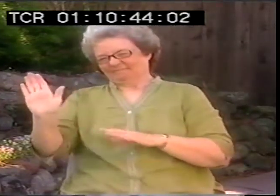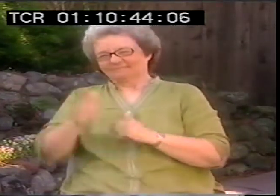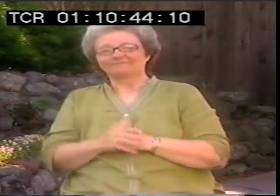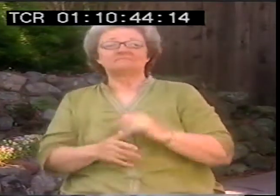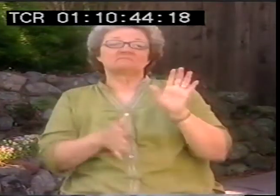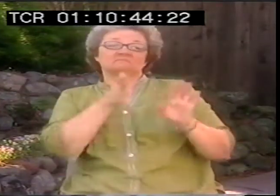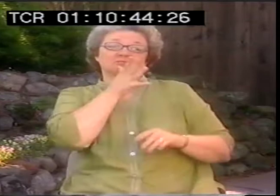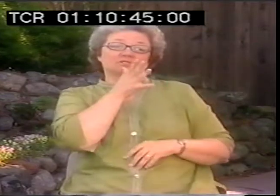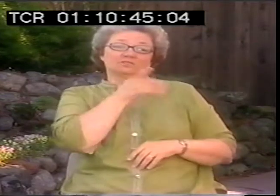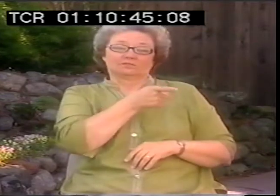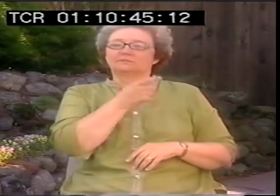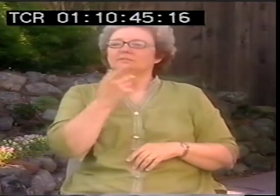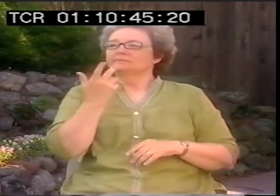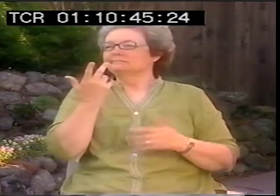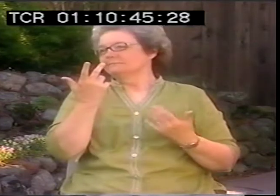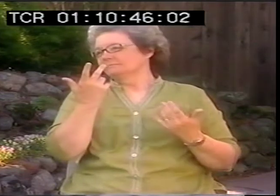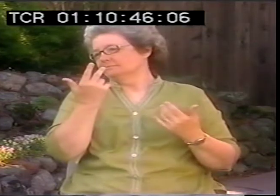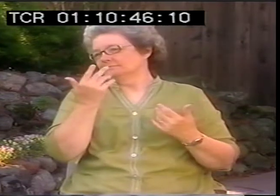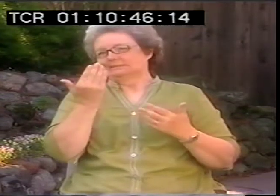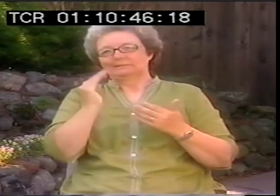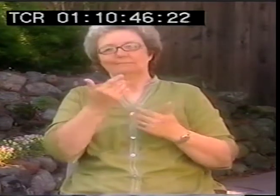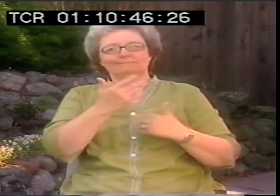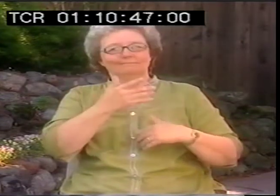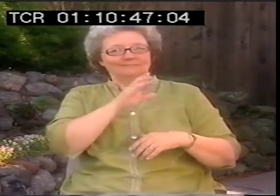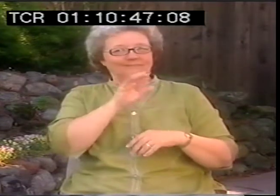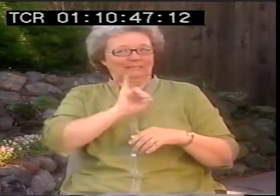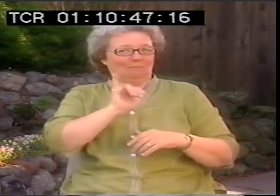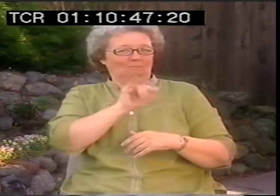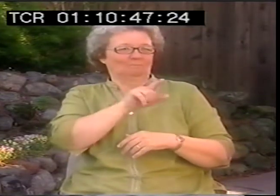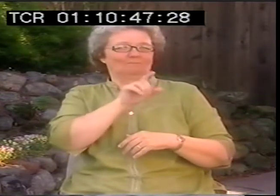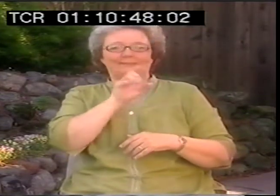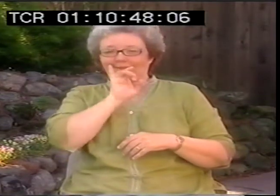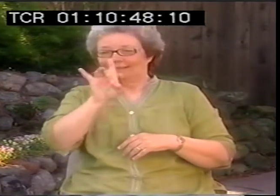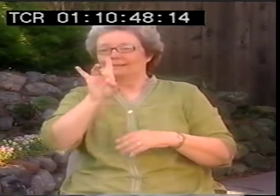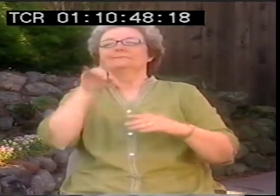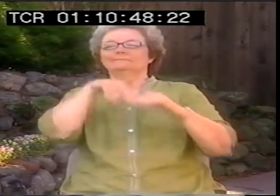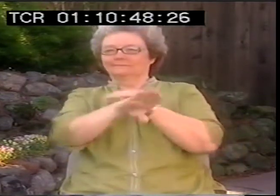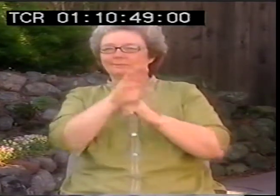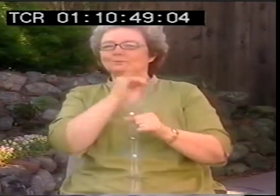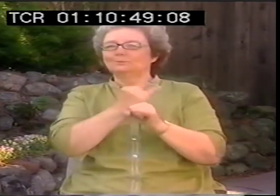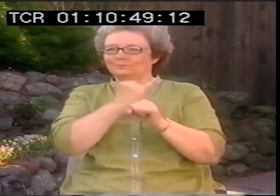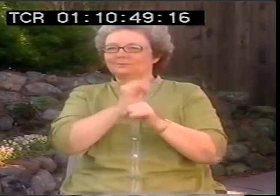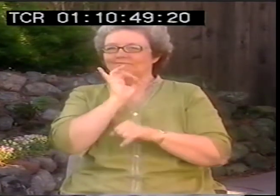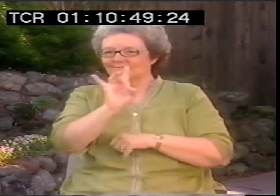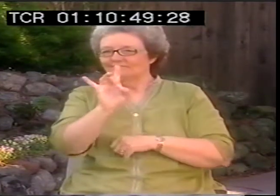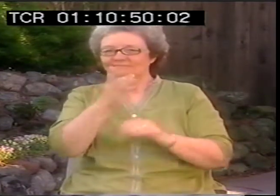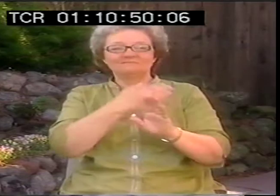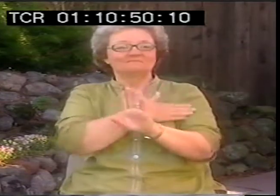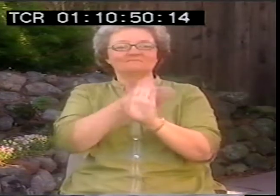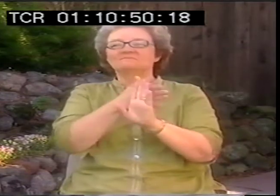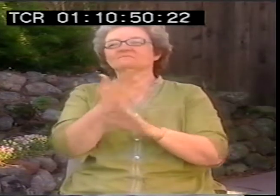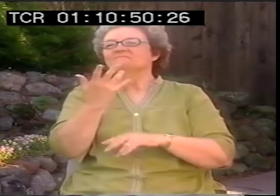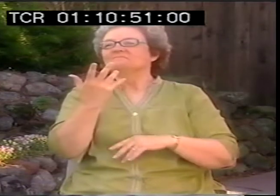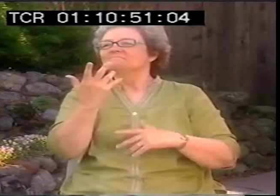they couldn't put him into the speech reading classes because he just couldn't do that. Same thing with my mom. When she was eight, she went into school.